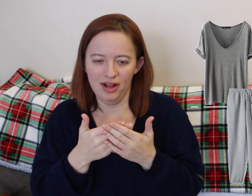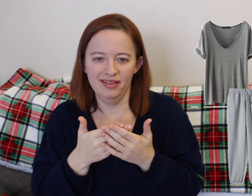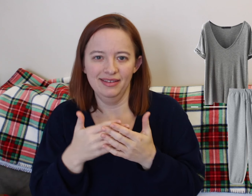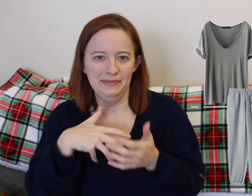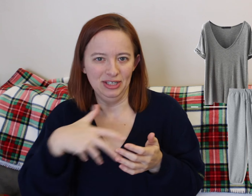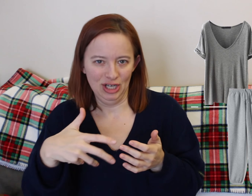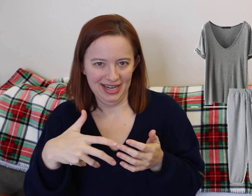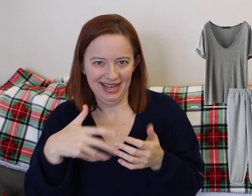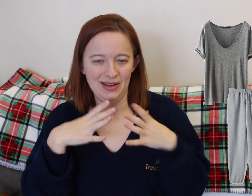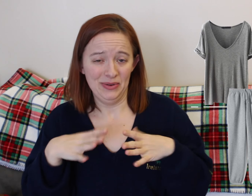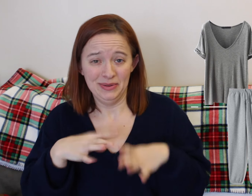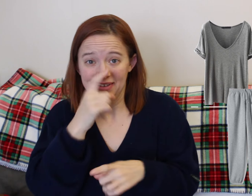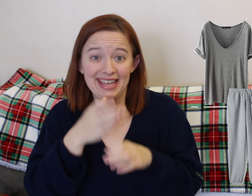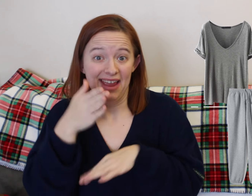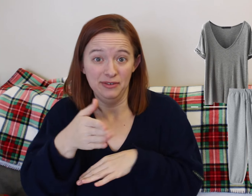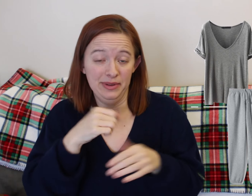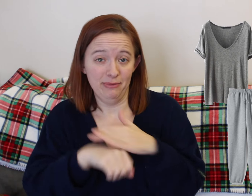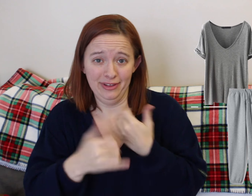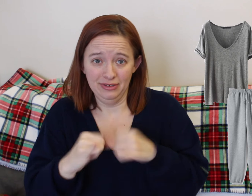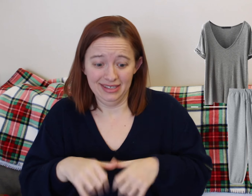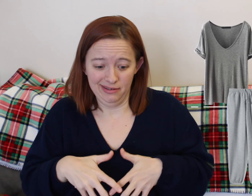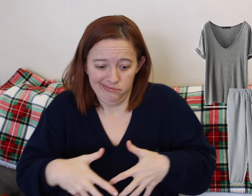The next thing is actually a few different types of clothes.